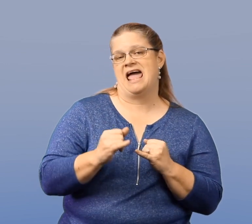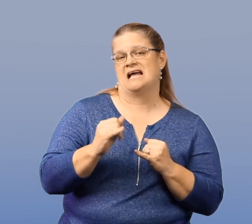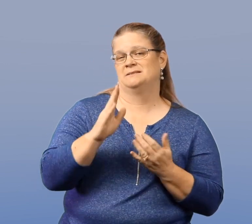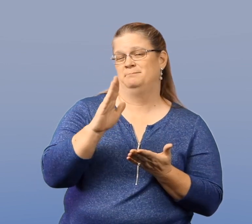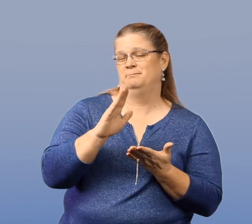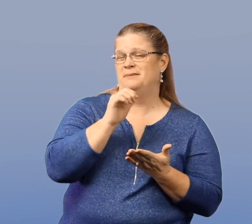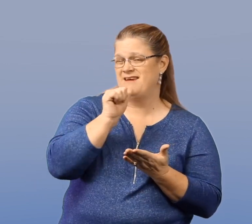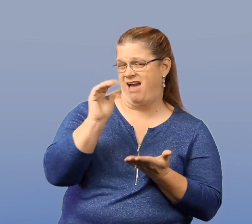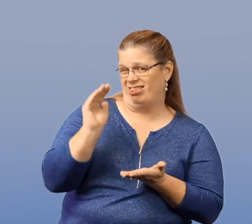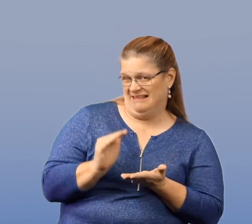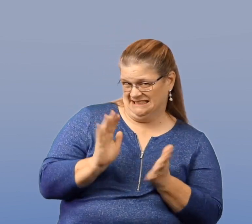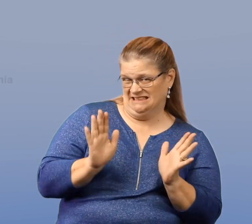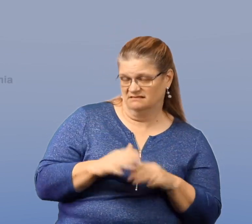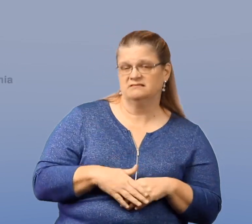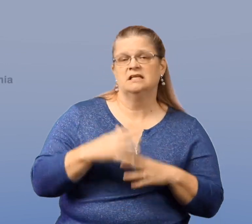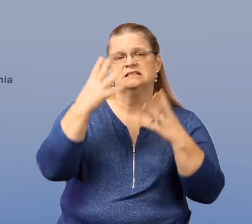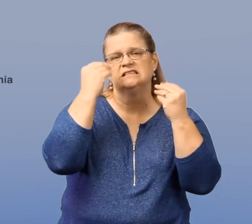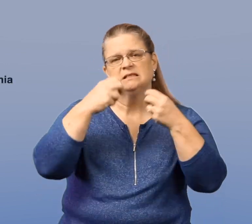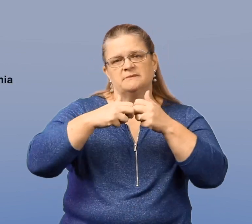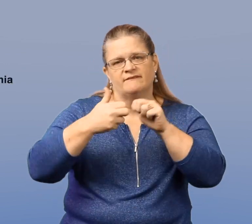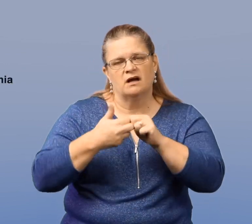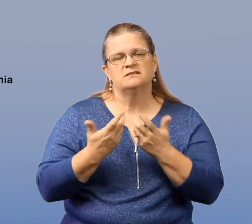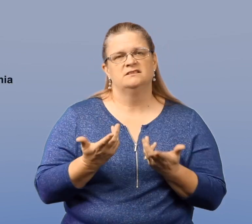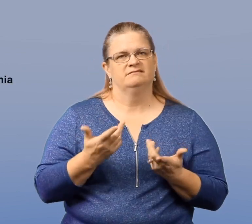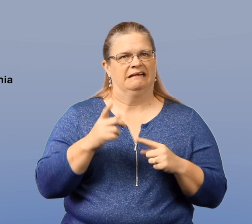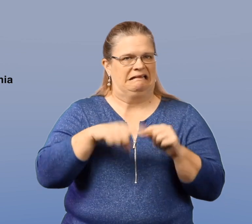And last but not least, sleep difficulties.